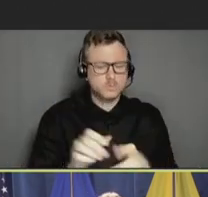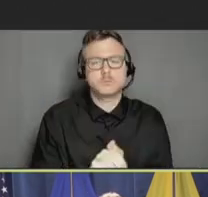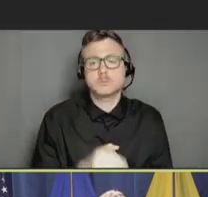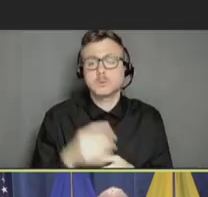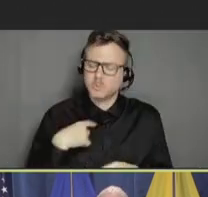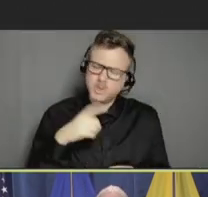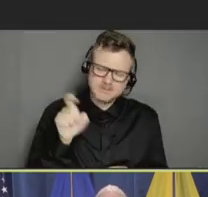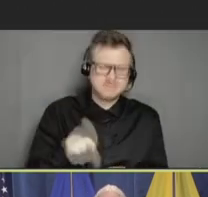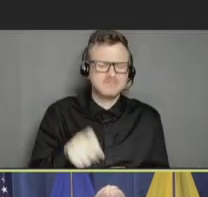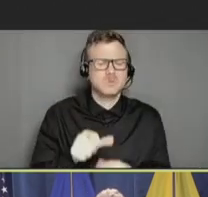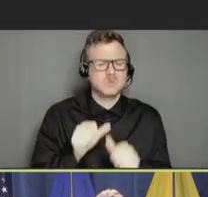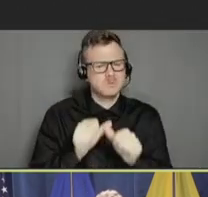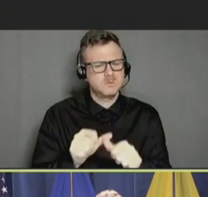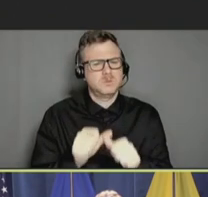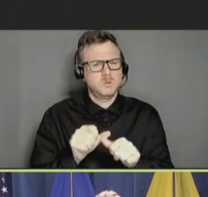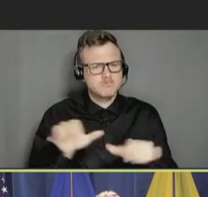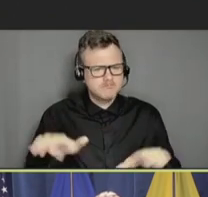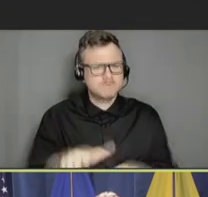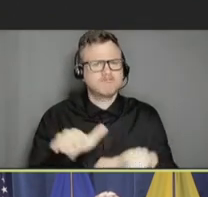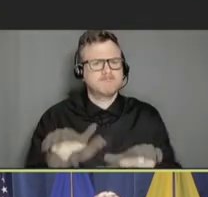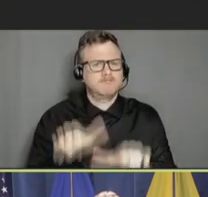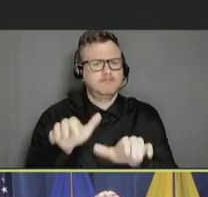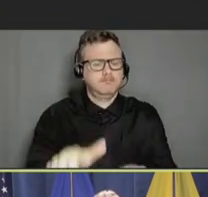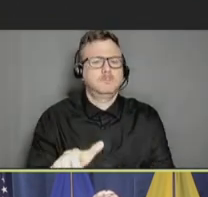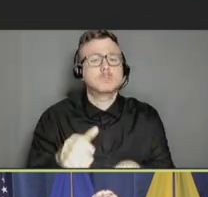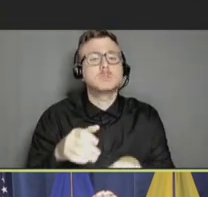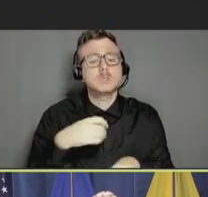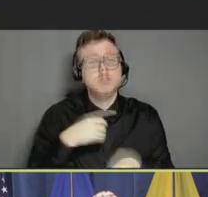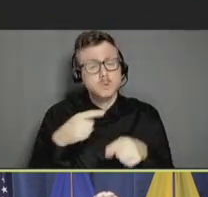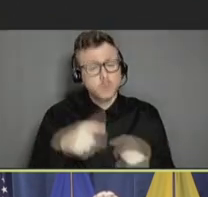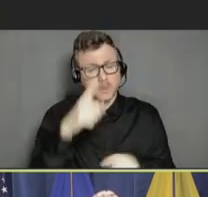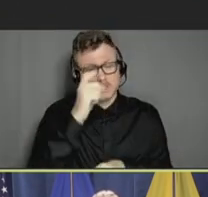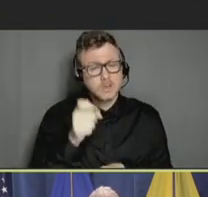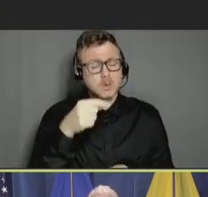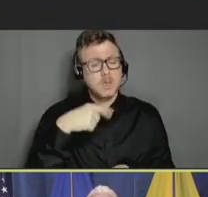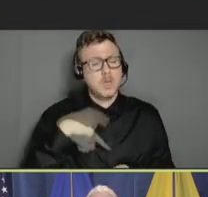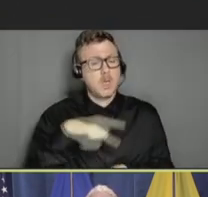head into our summer of pride, the Biden-Harris administration continues to focus on increasing